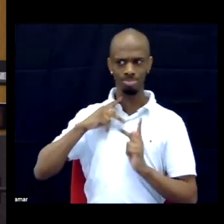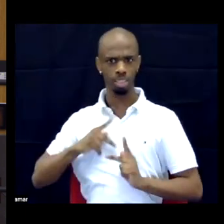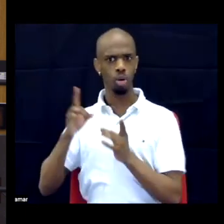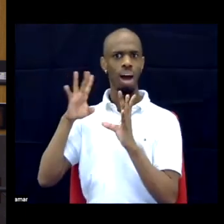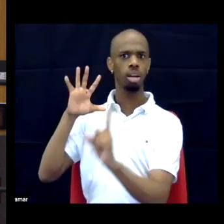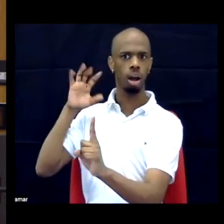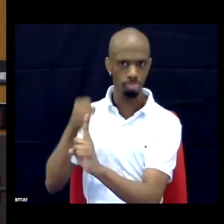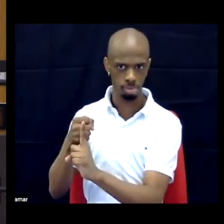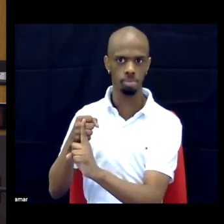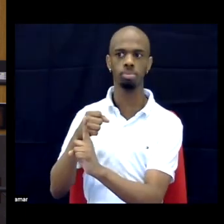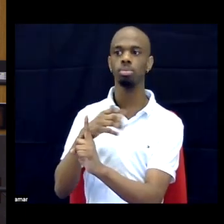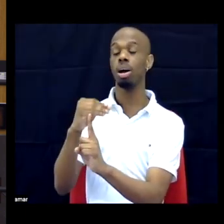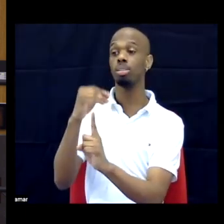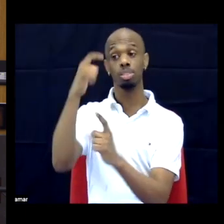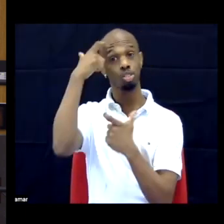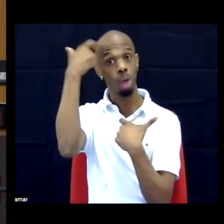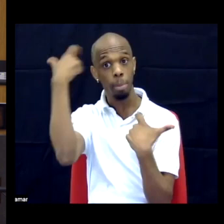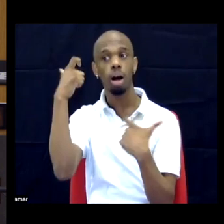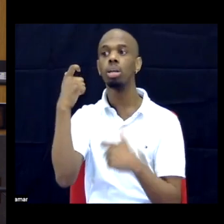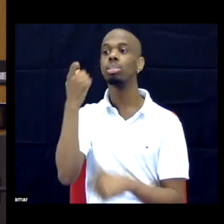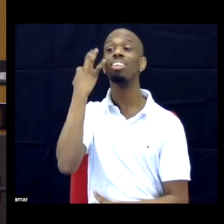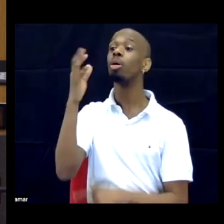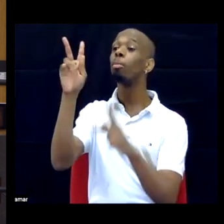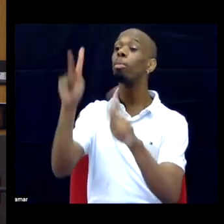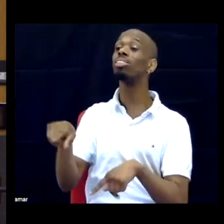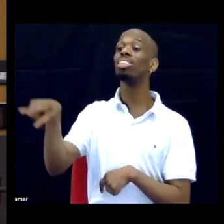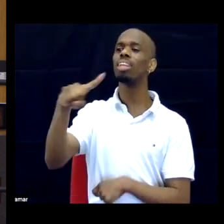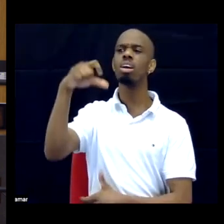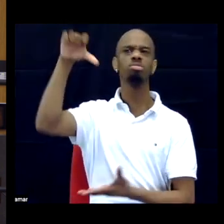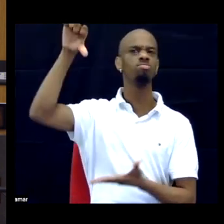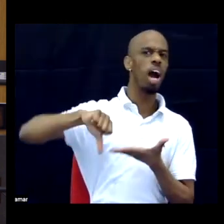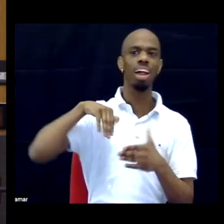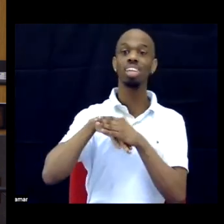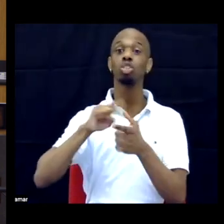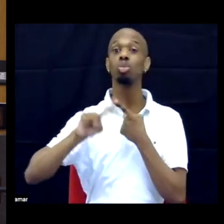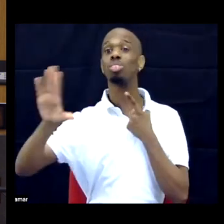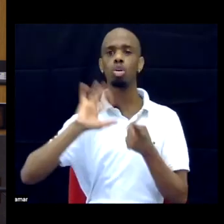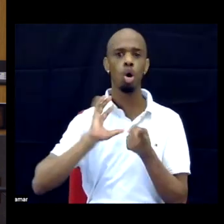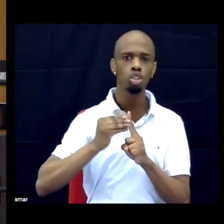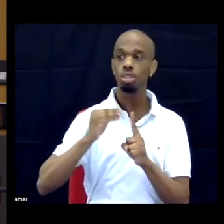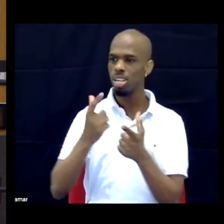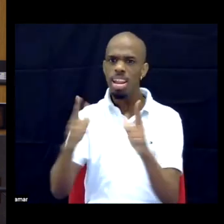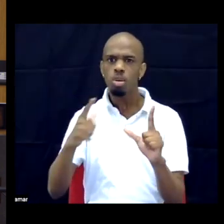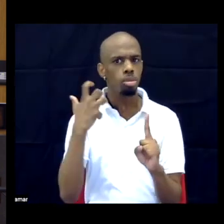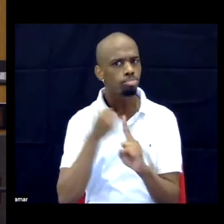There is the trauma of potentially being denied access to your culture, to your language. So 100%.